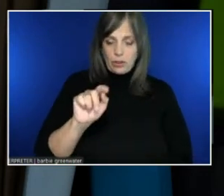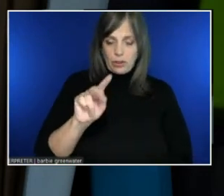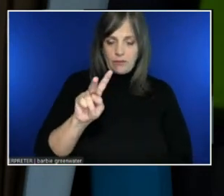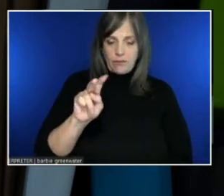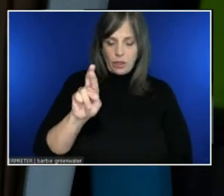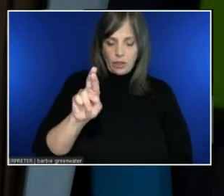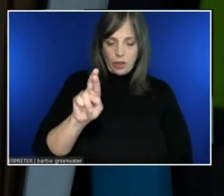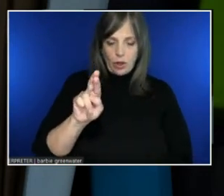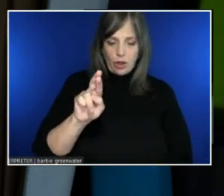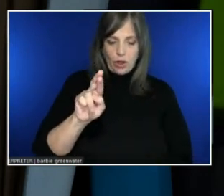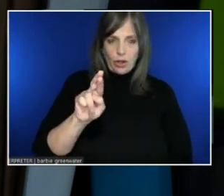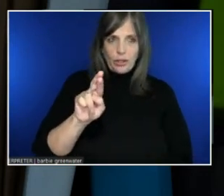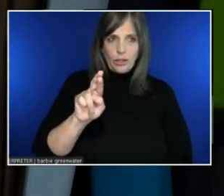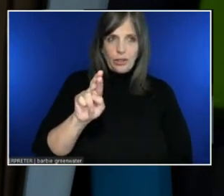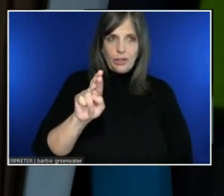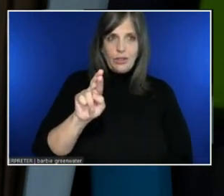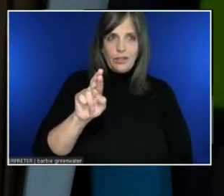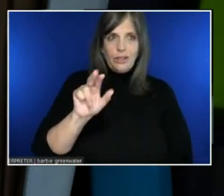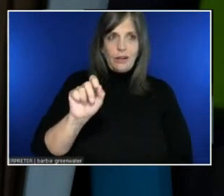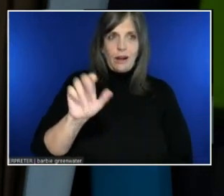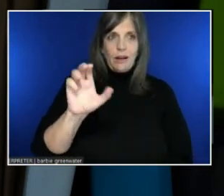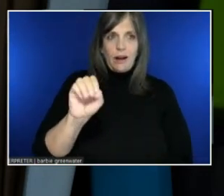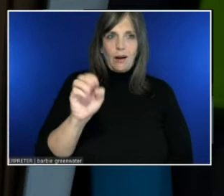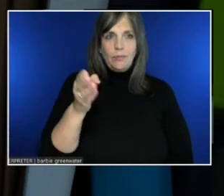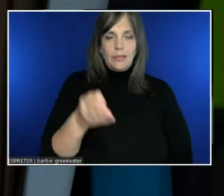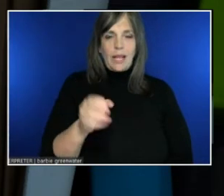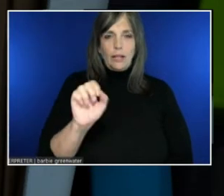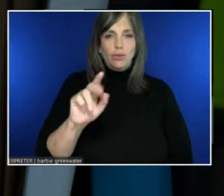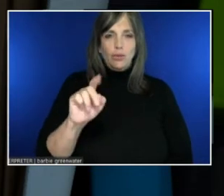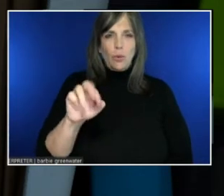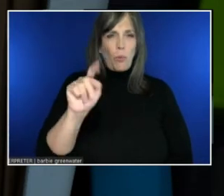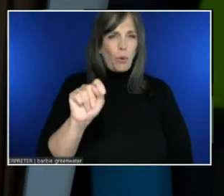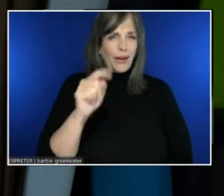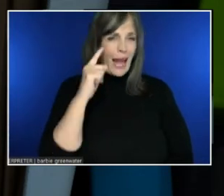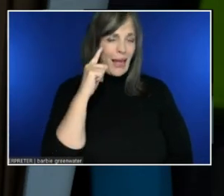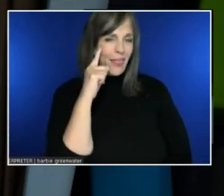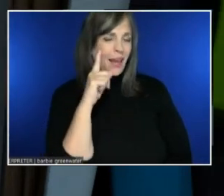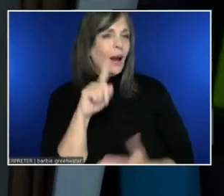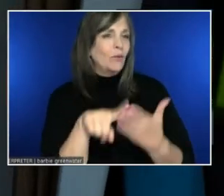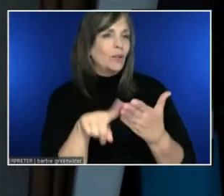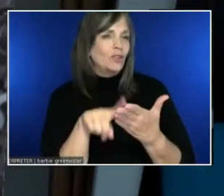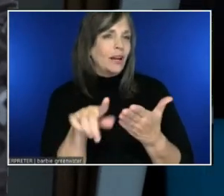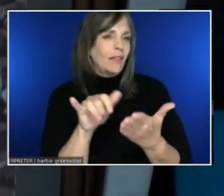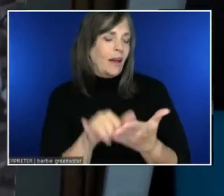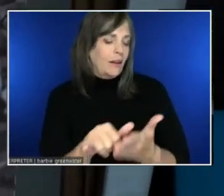And I will look into that. Because that's funny. We've sent it in. And then...